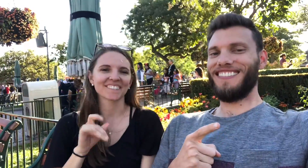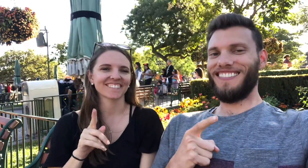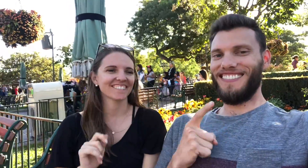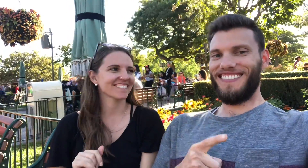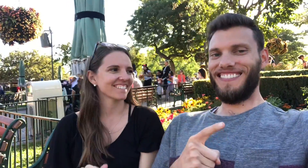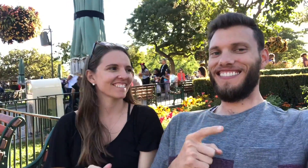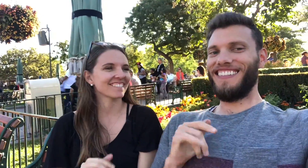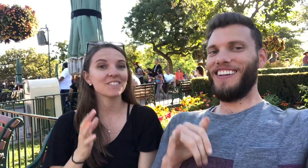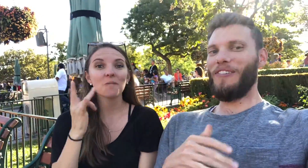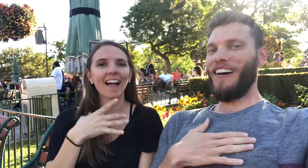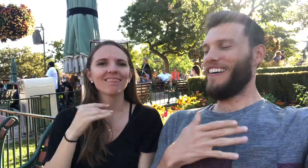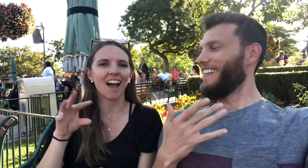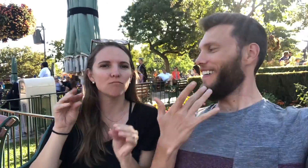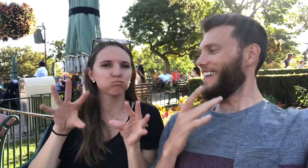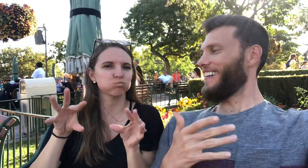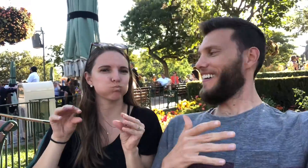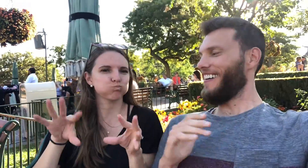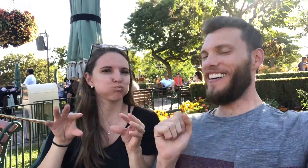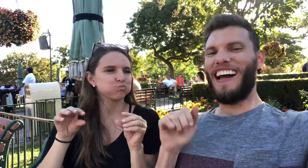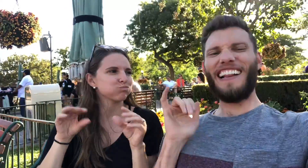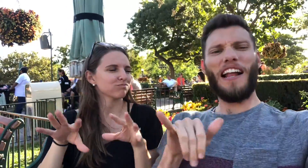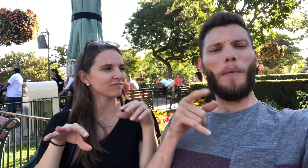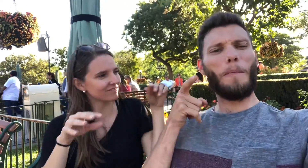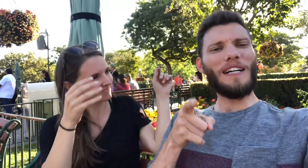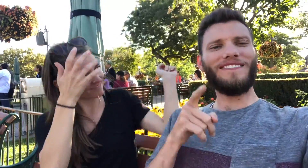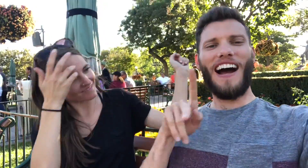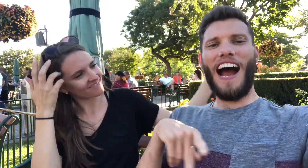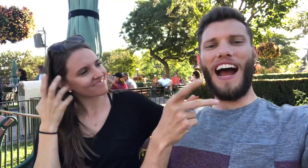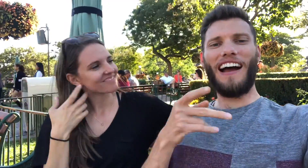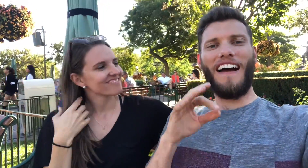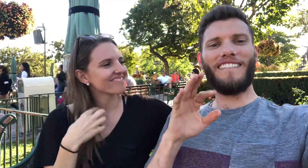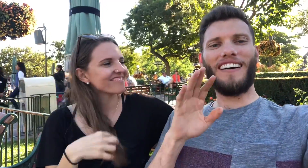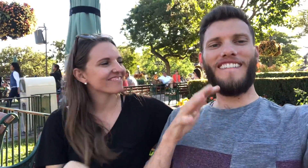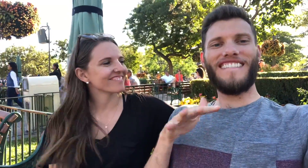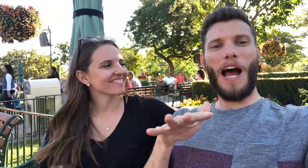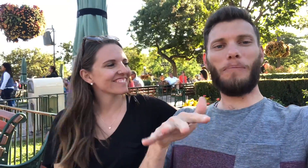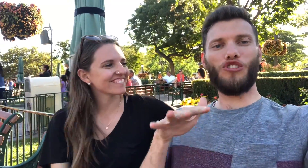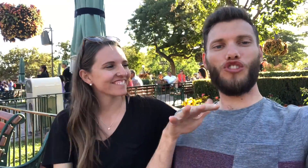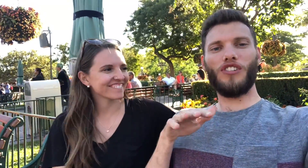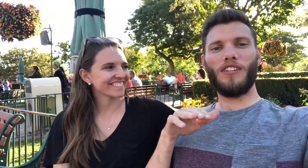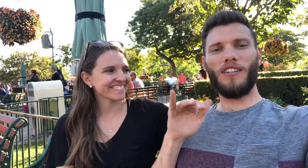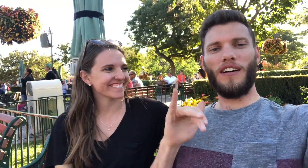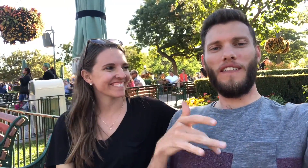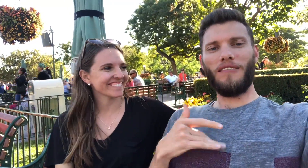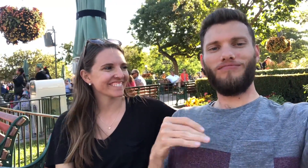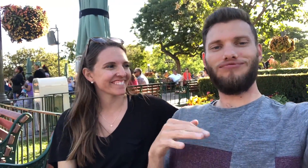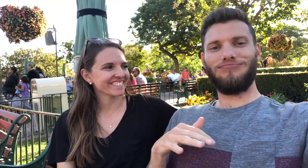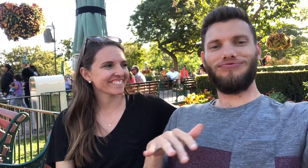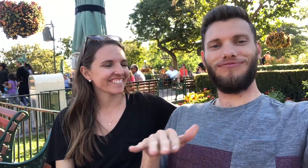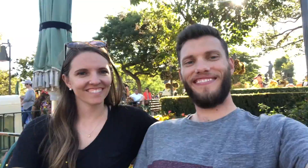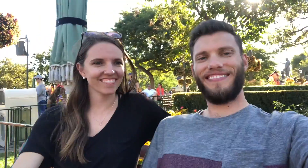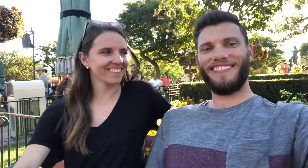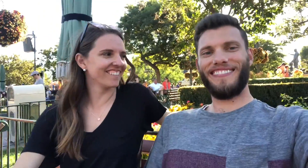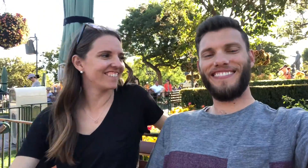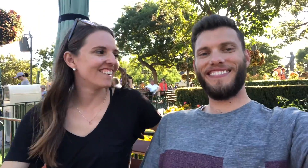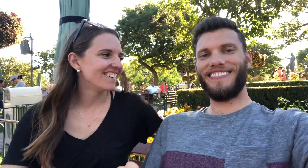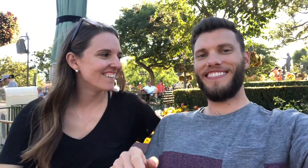Right! He likes the vibrations. Ya, I like those specific types of vibrations.